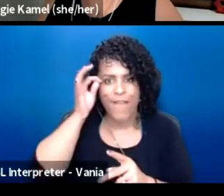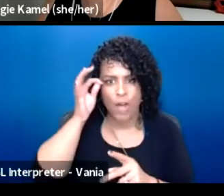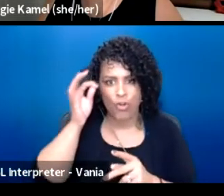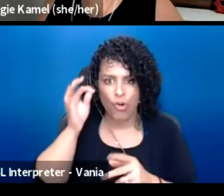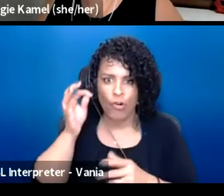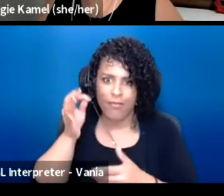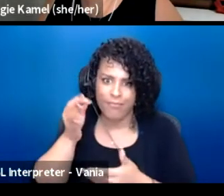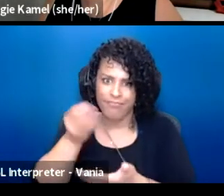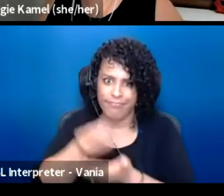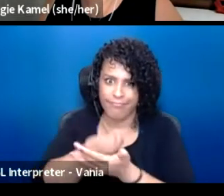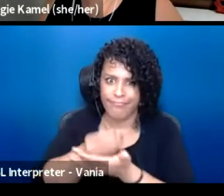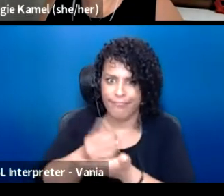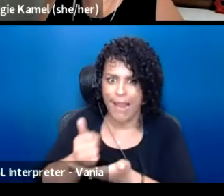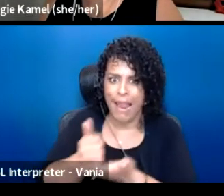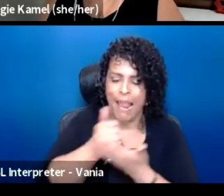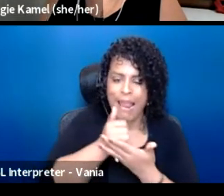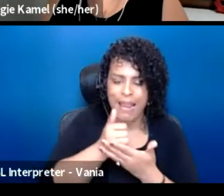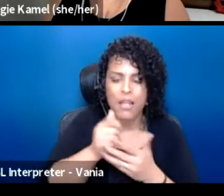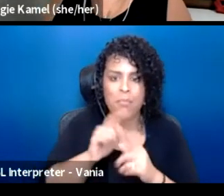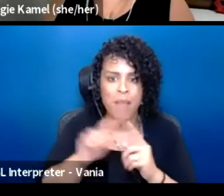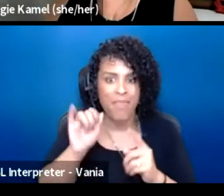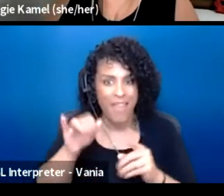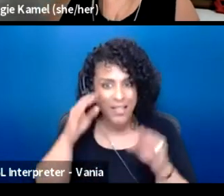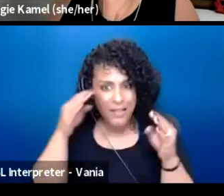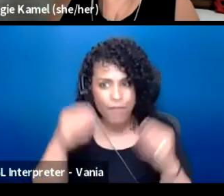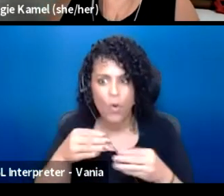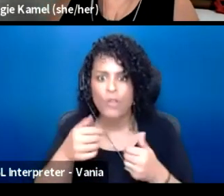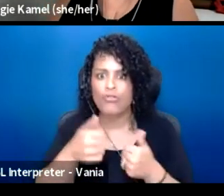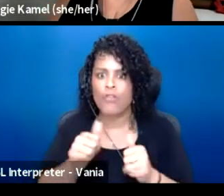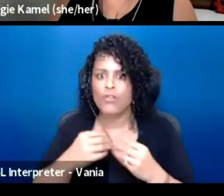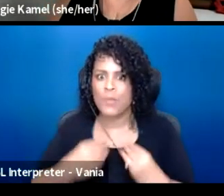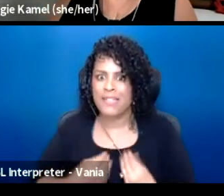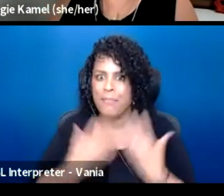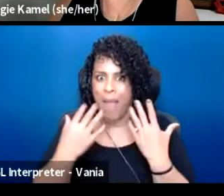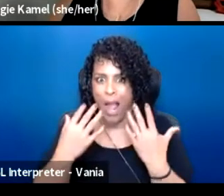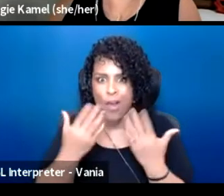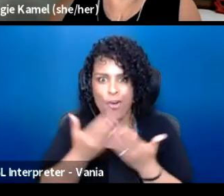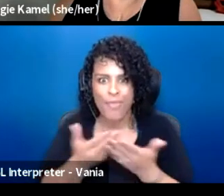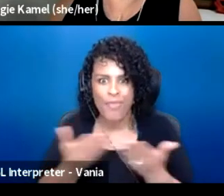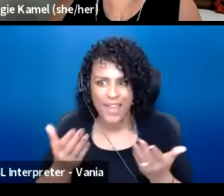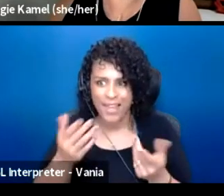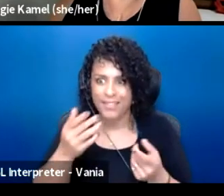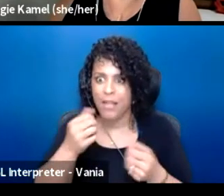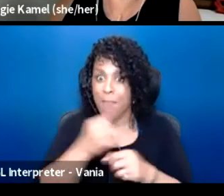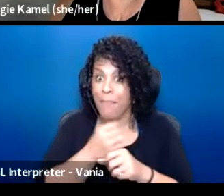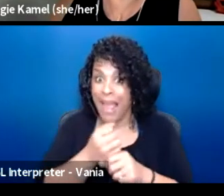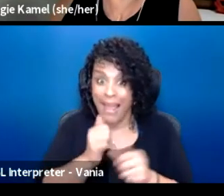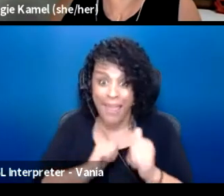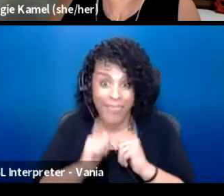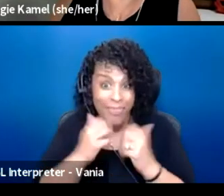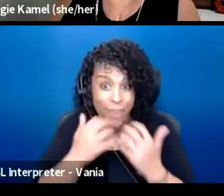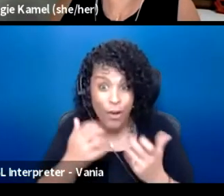And there'll be a real focus on trying to inspire all the things that make theater happen, which is like people getting out of their homes,